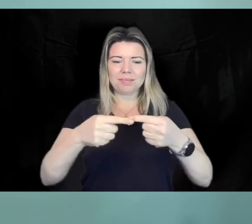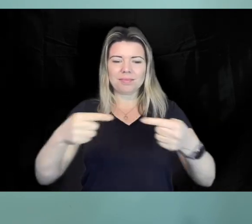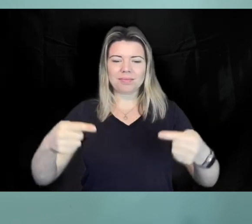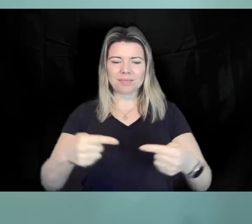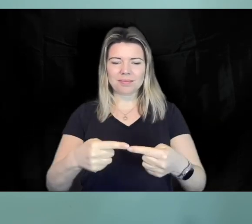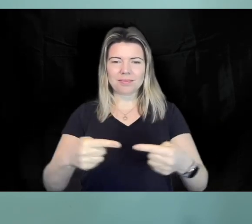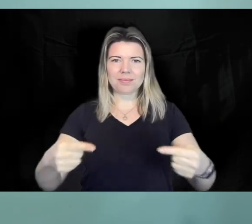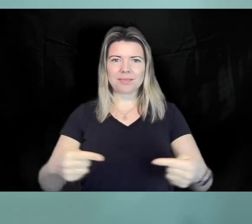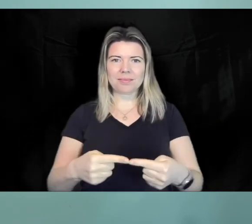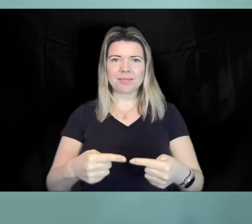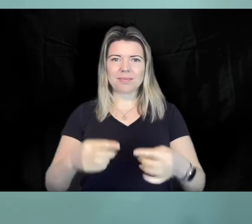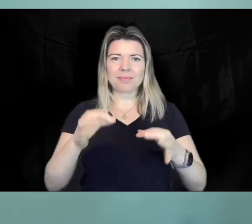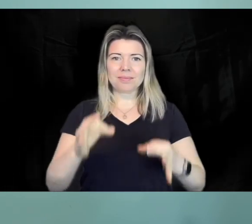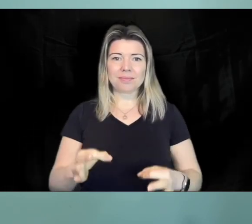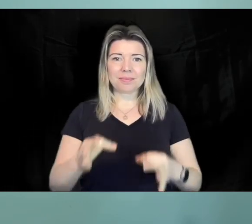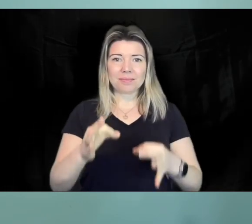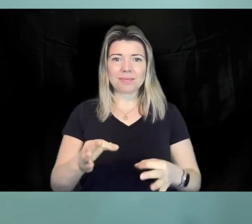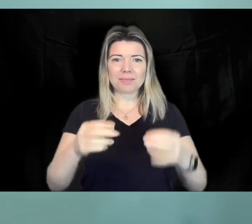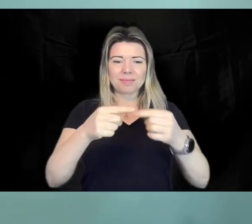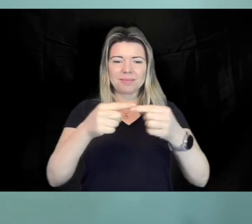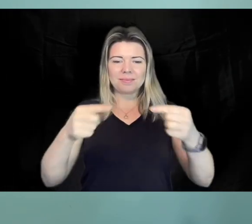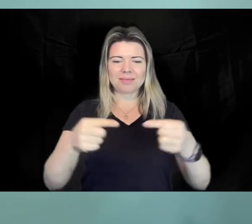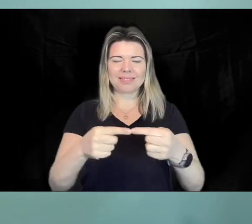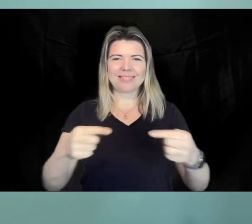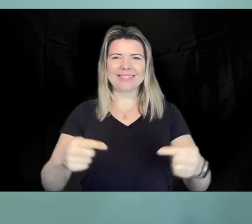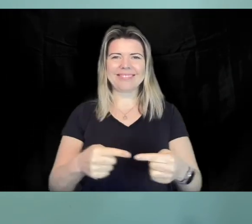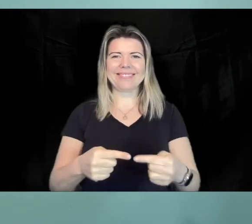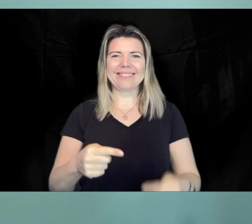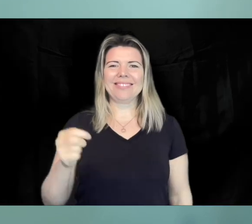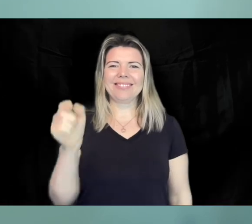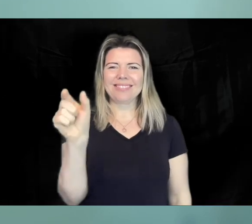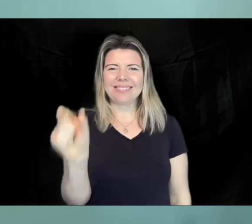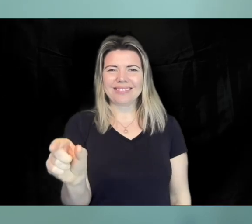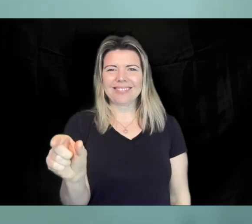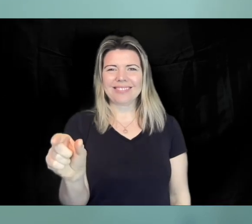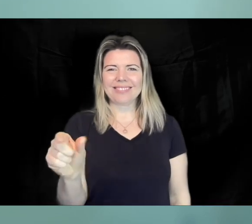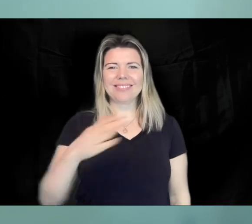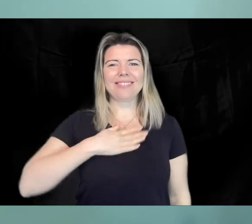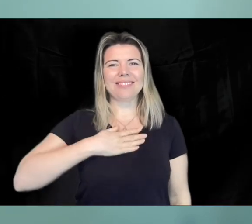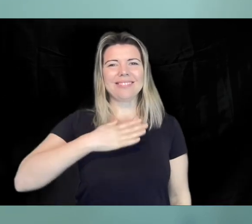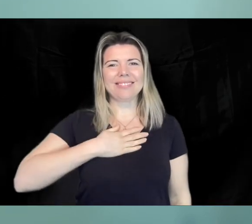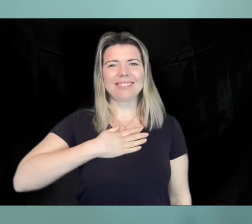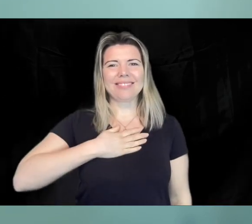facilities. The judges were so impressed with the many incredible entrants including from people